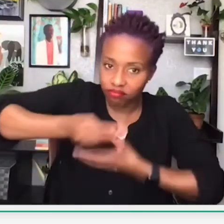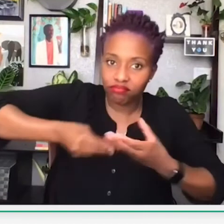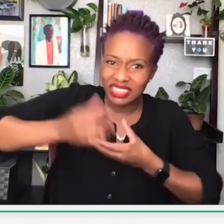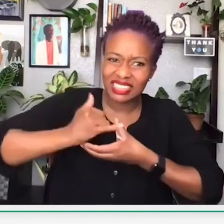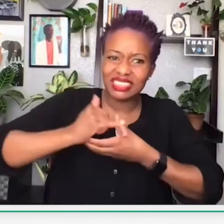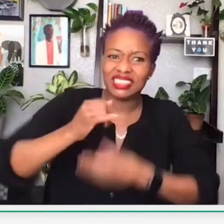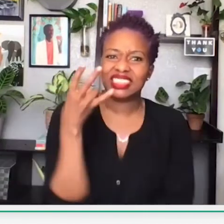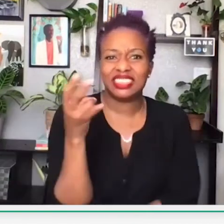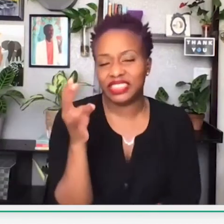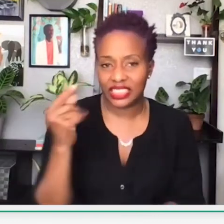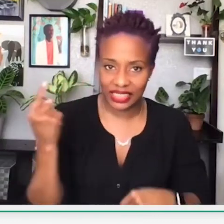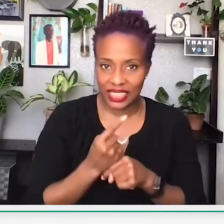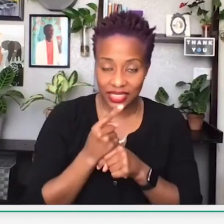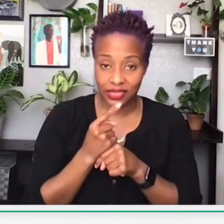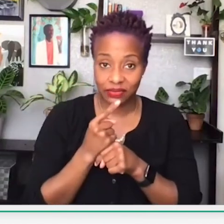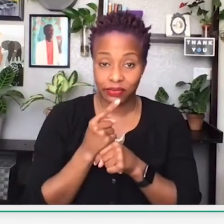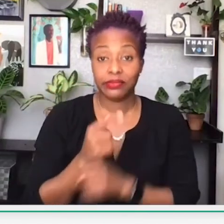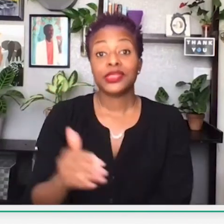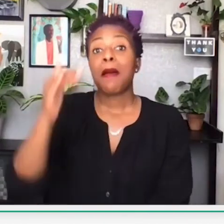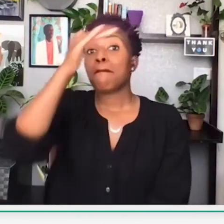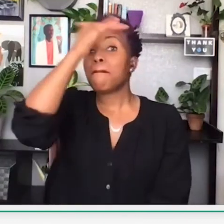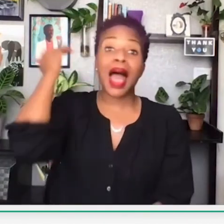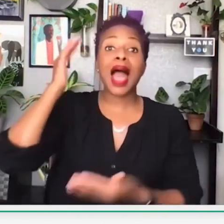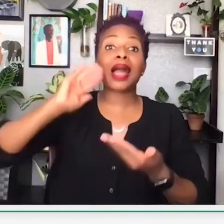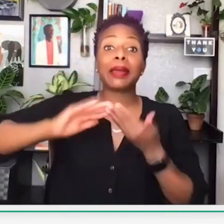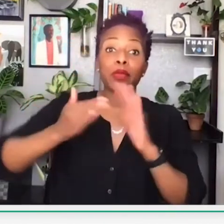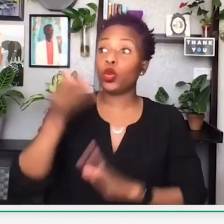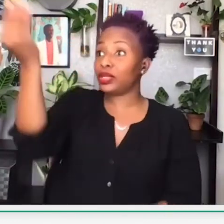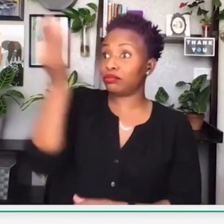The white community and their currency being circulated, you'll find that it's at 17 days.